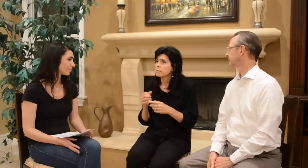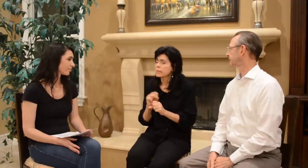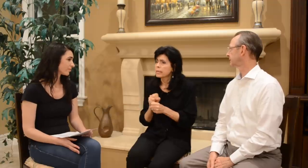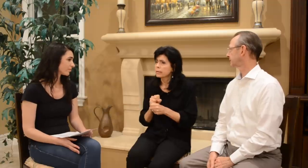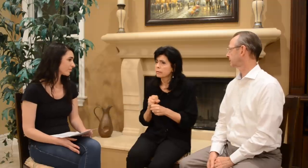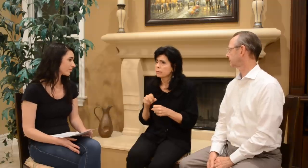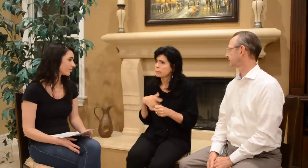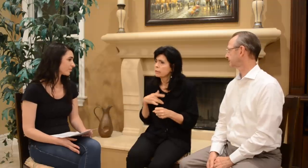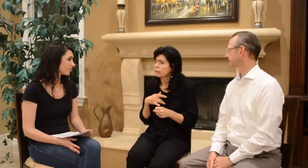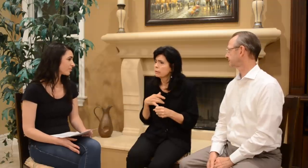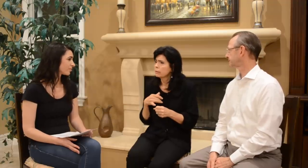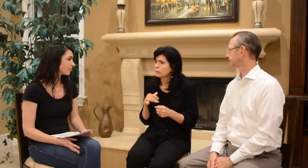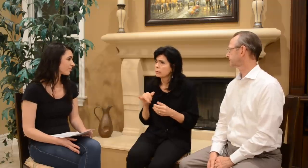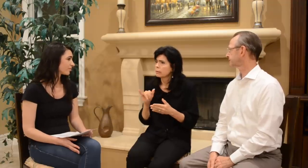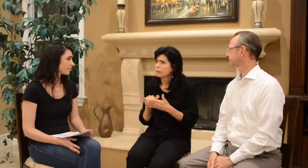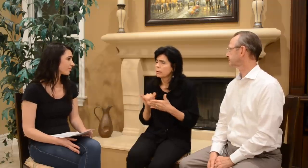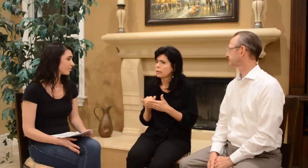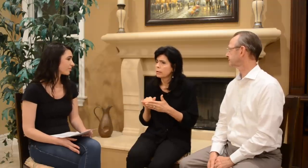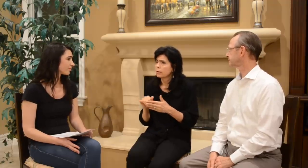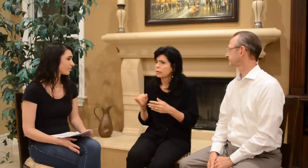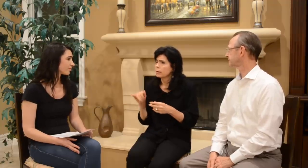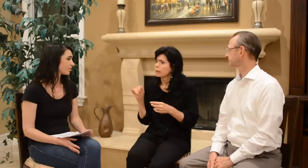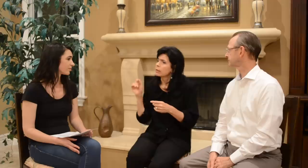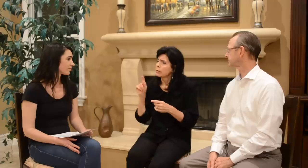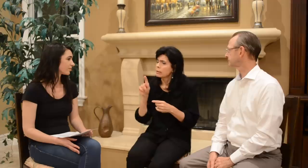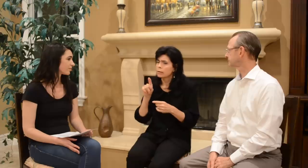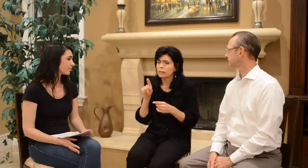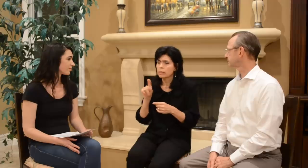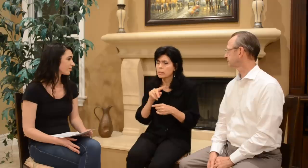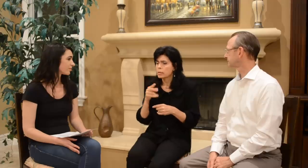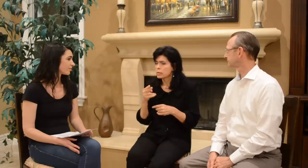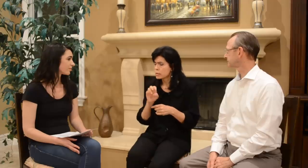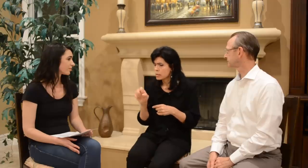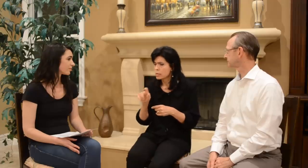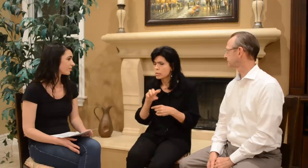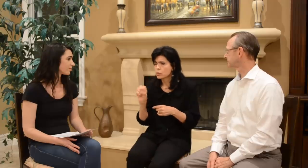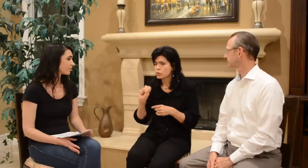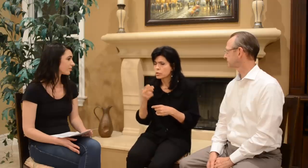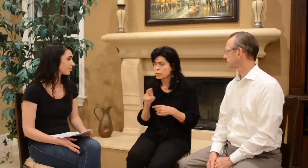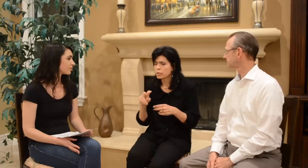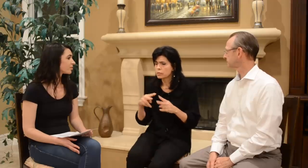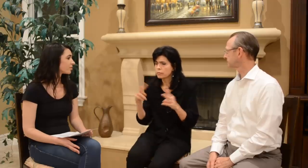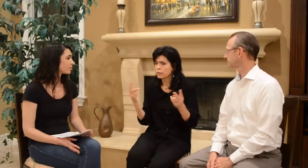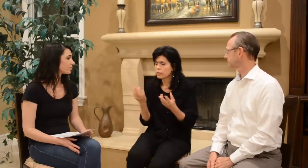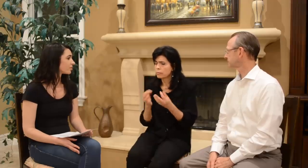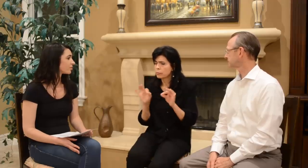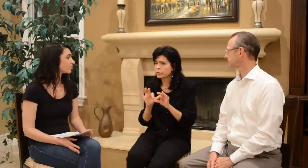and make them feel that he/she is very important.